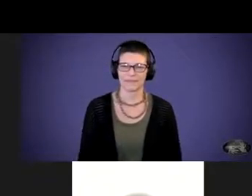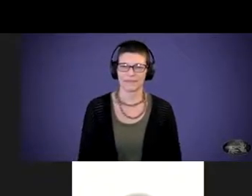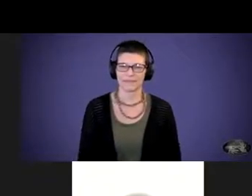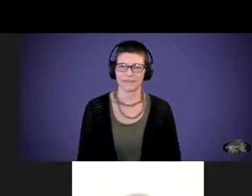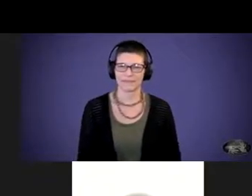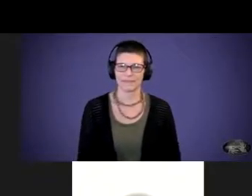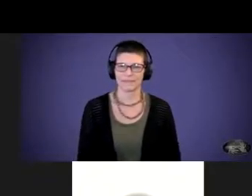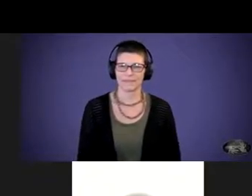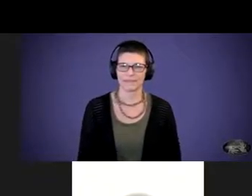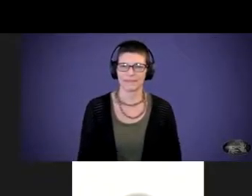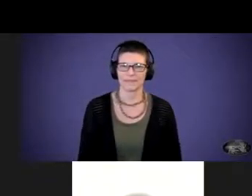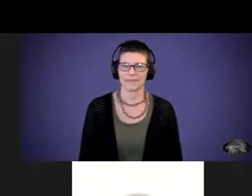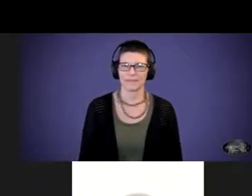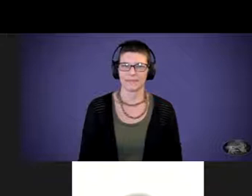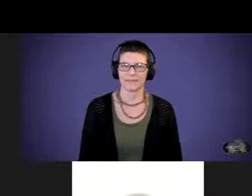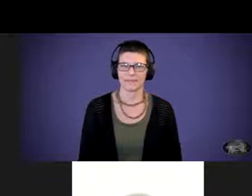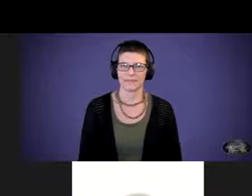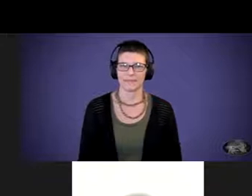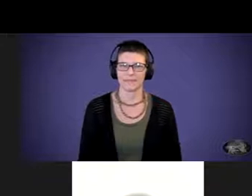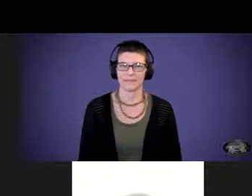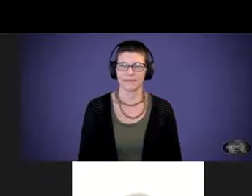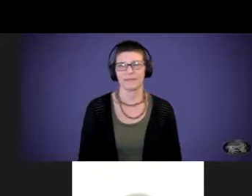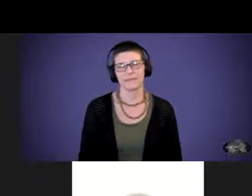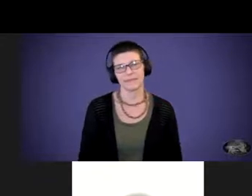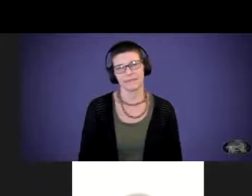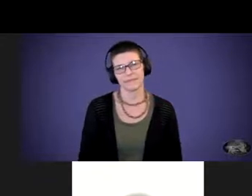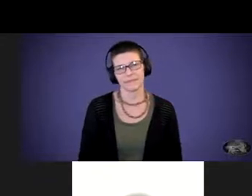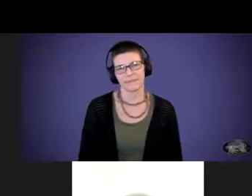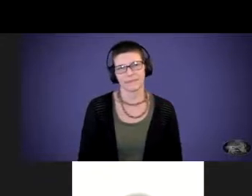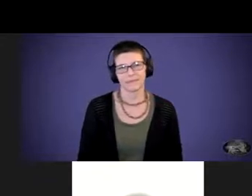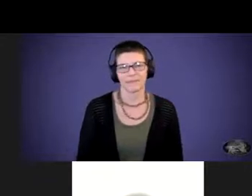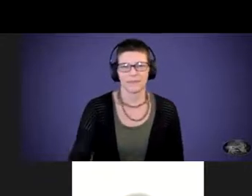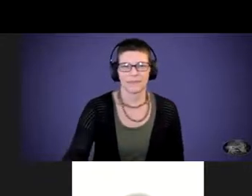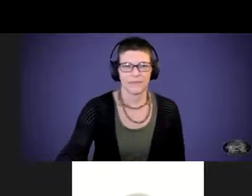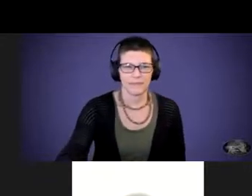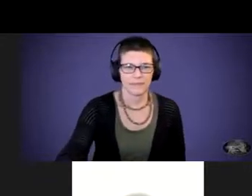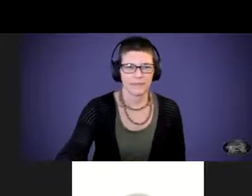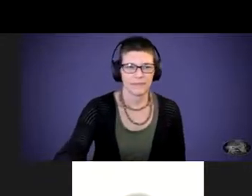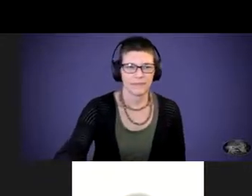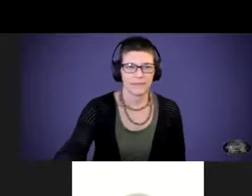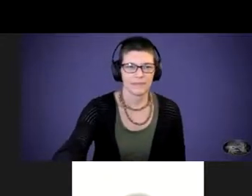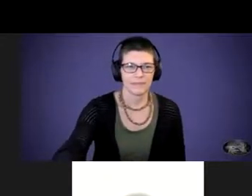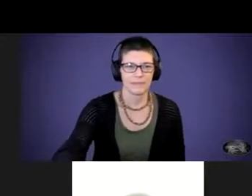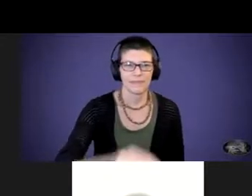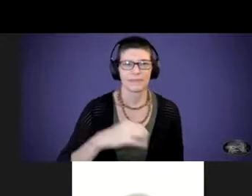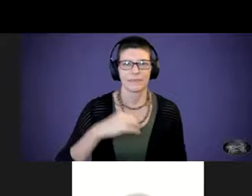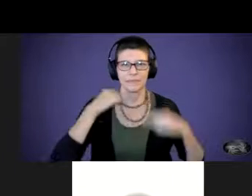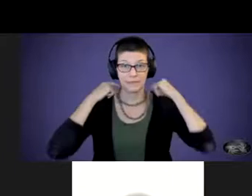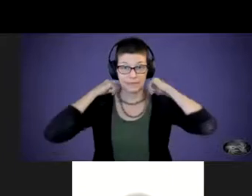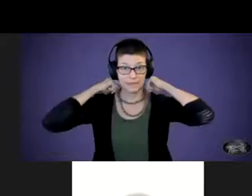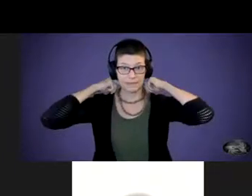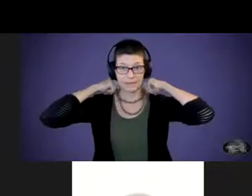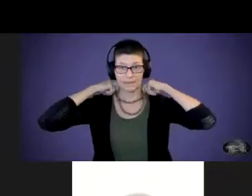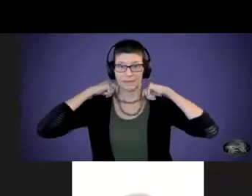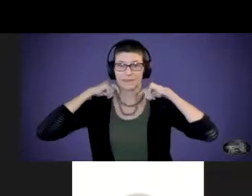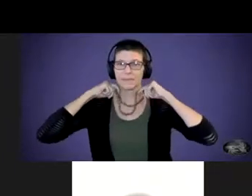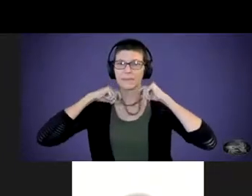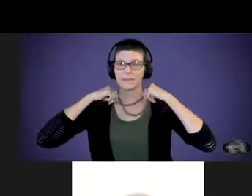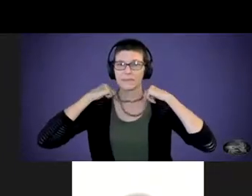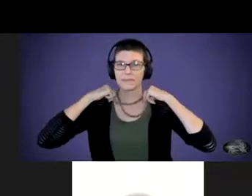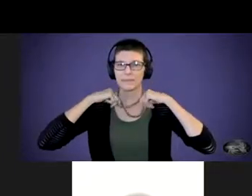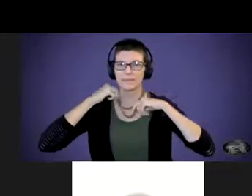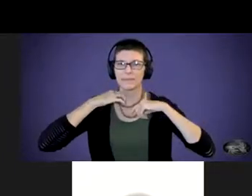Let's see. Oh no, this is Terry,